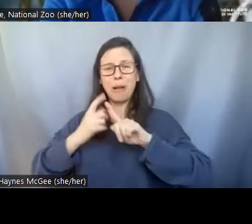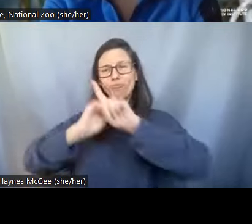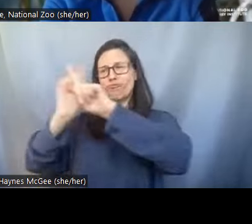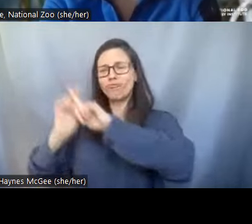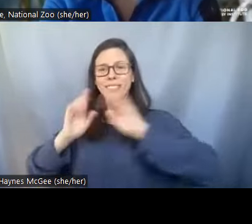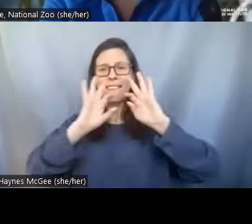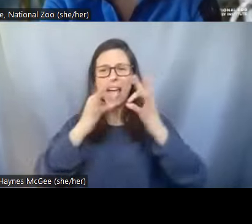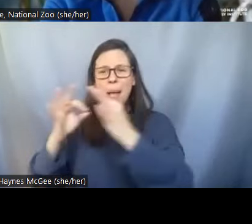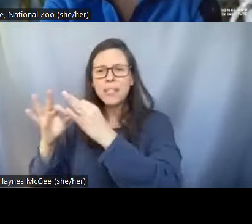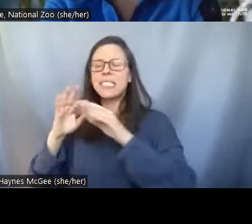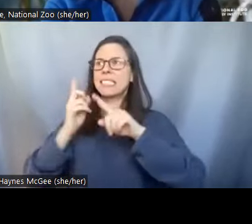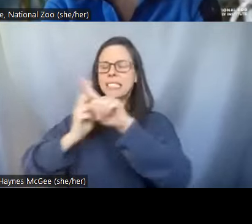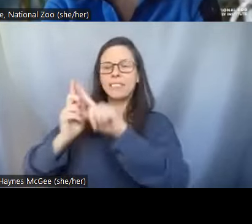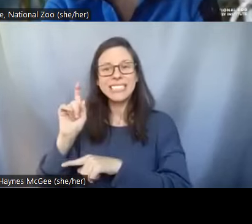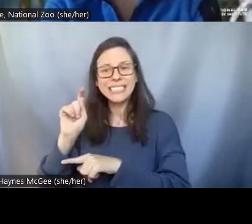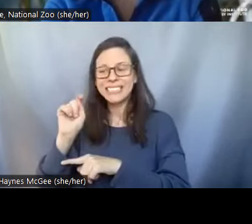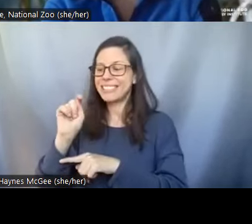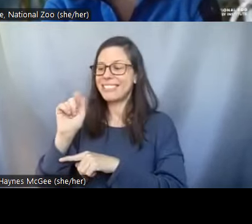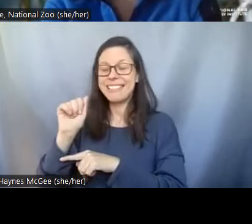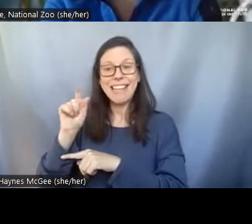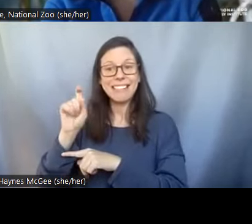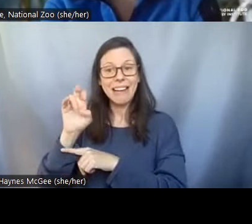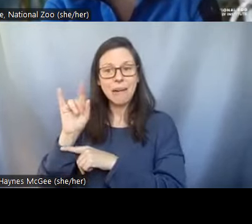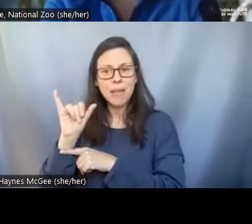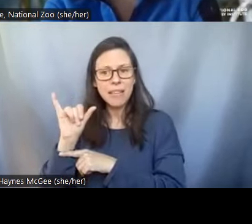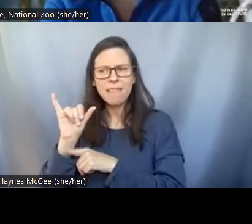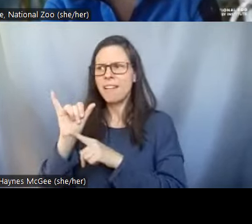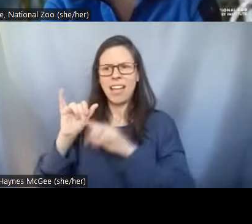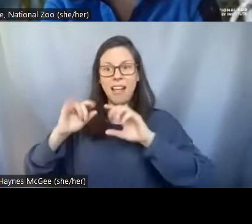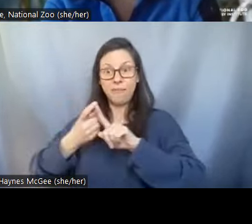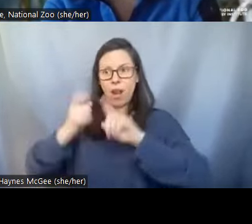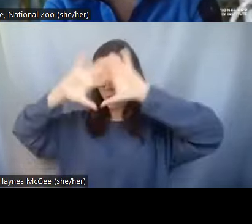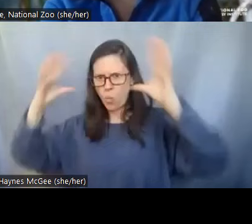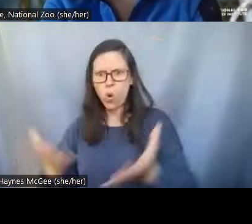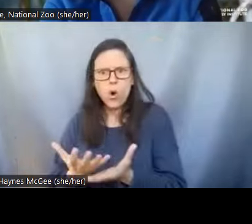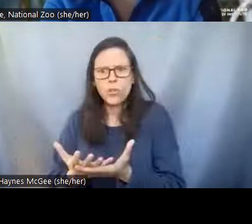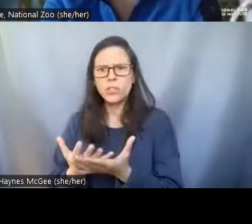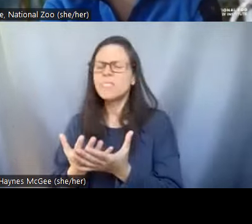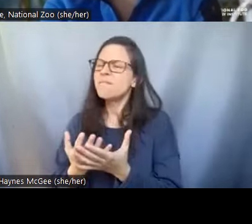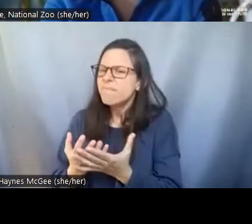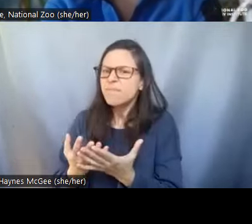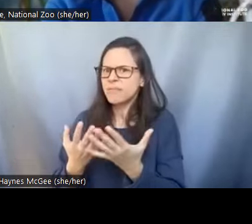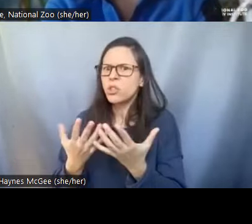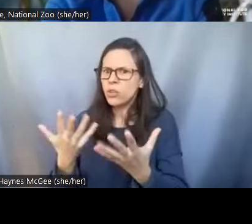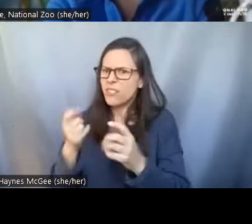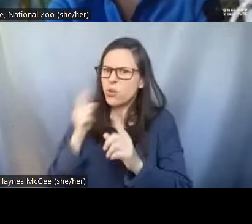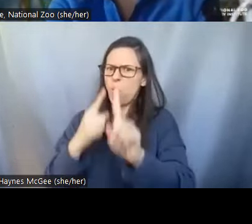What samples, what types of cells are you currently working with and experimenting on?